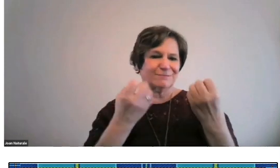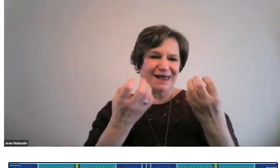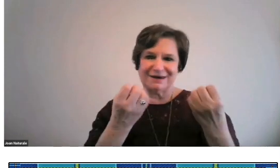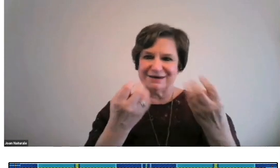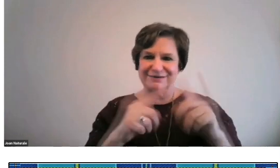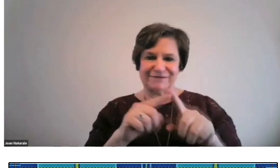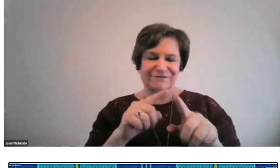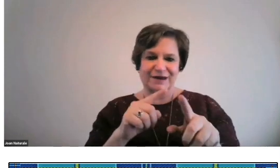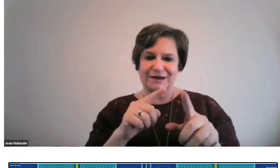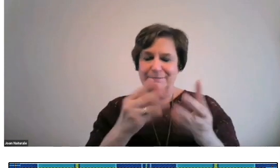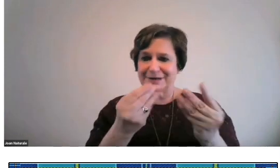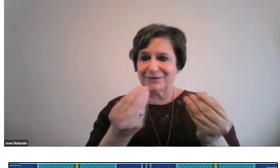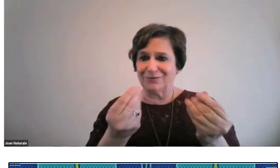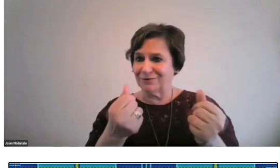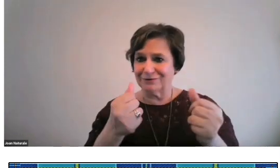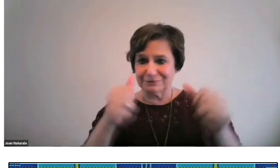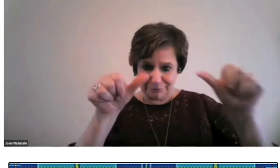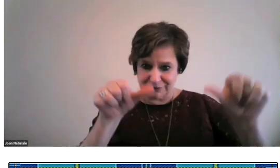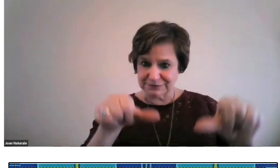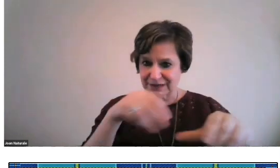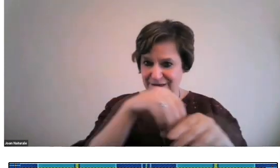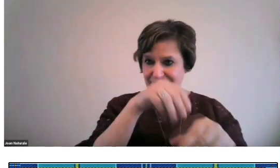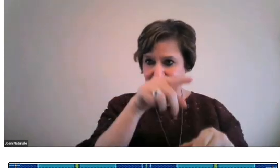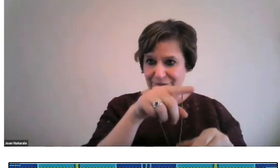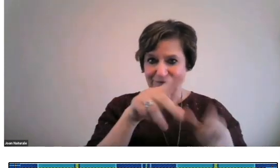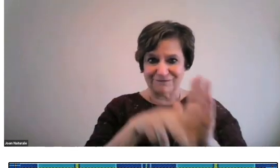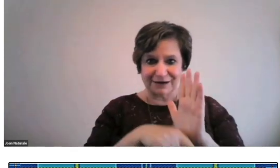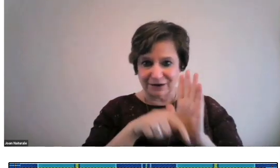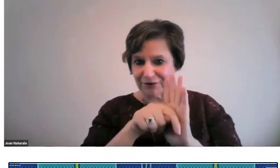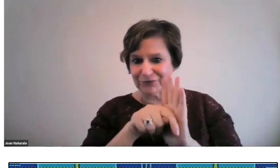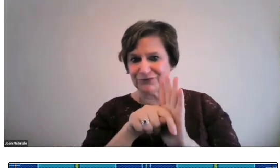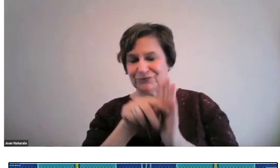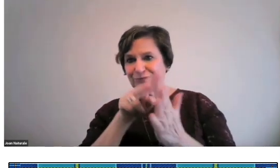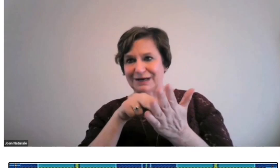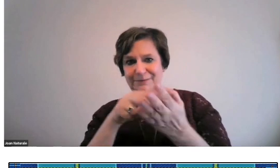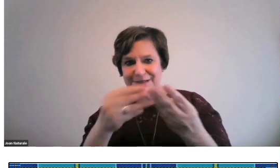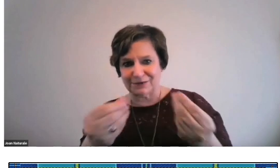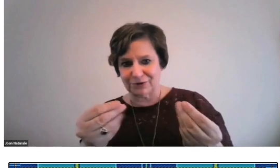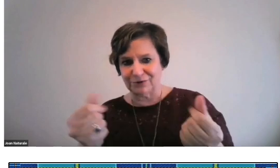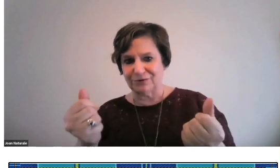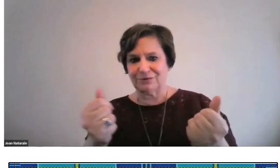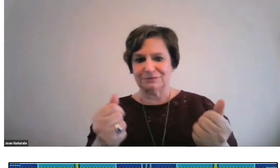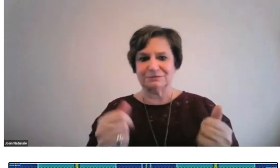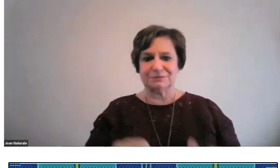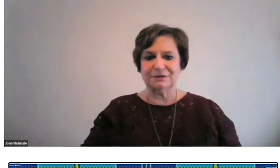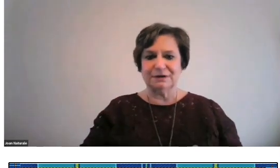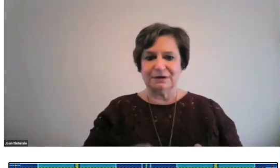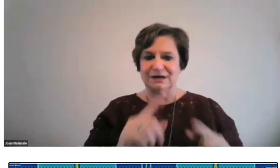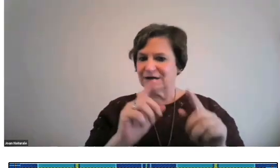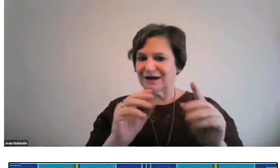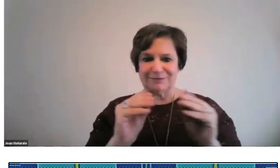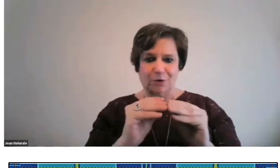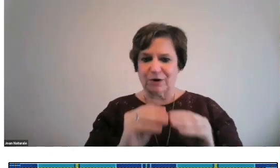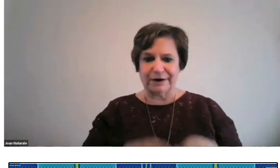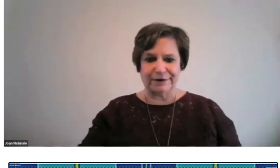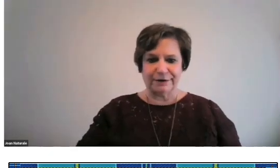There are many different materials there, videos, readings, and more.